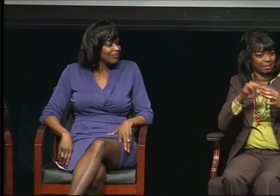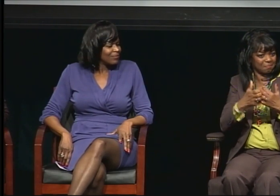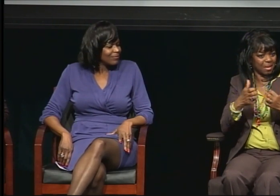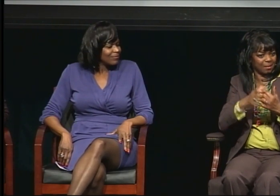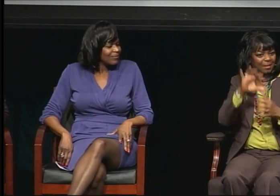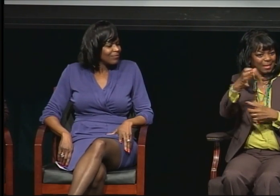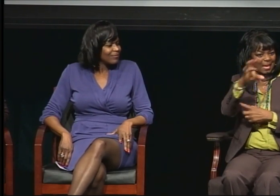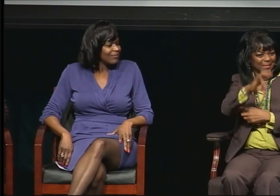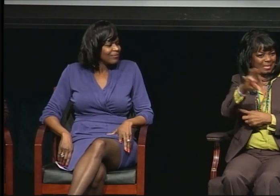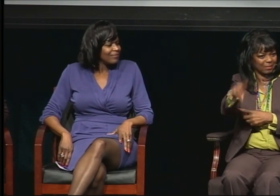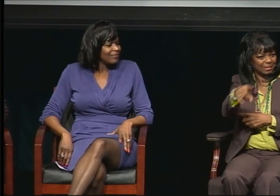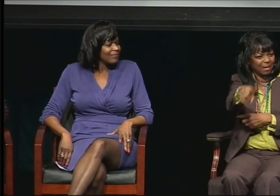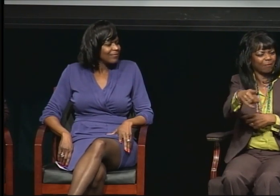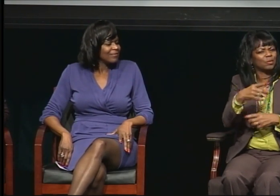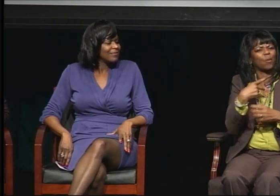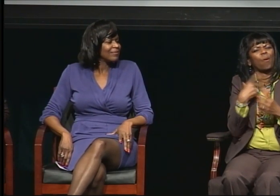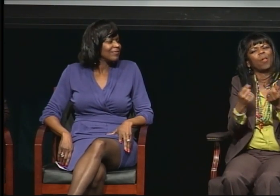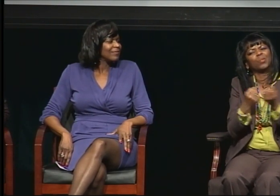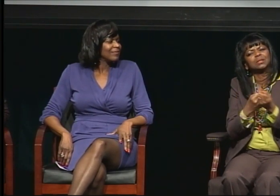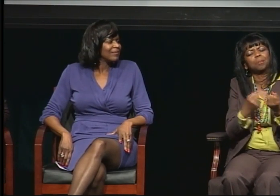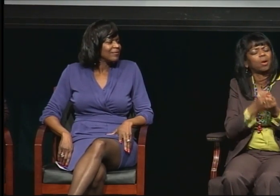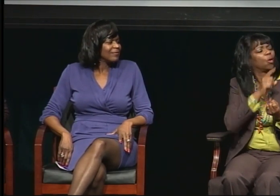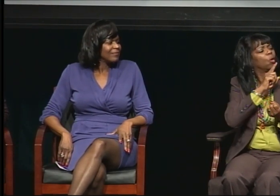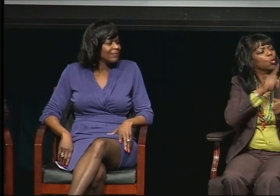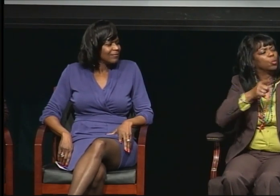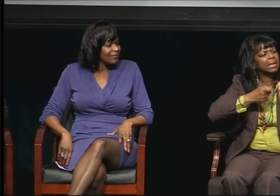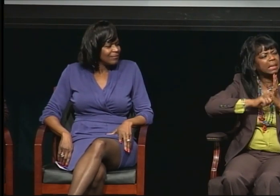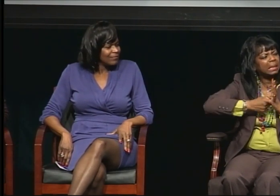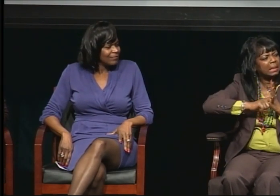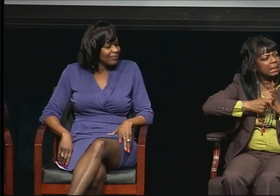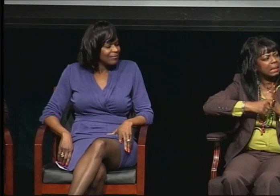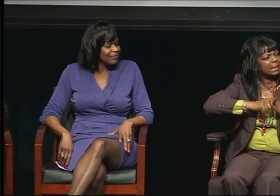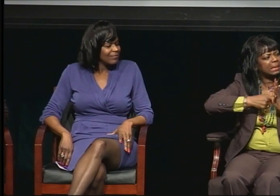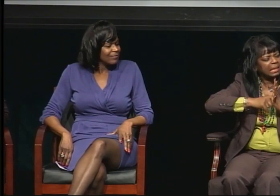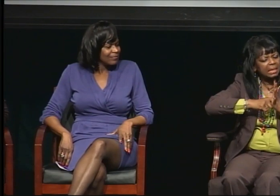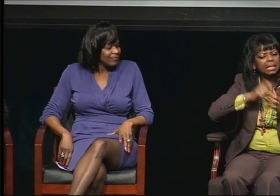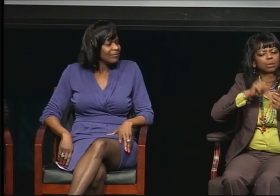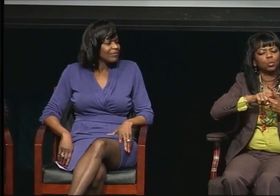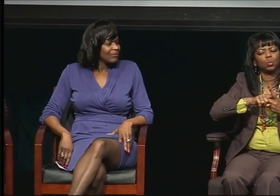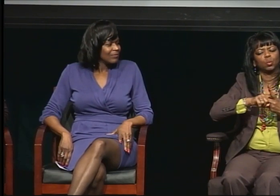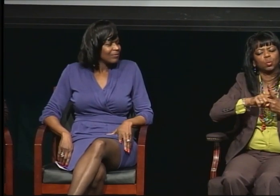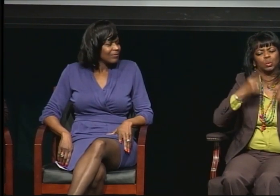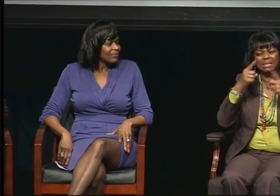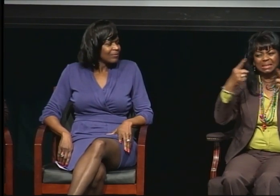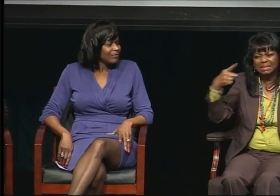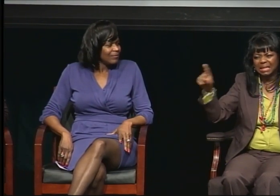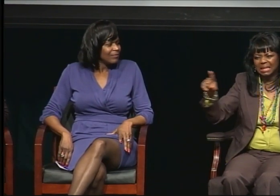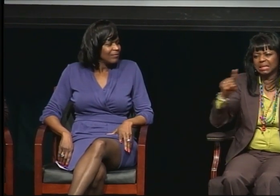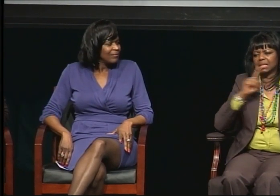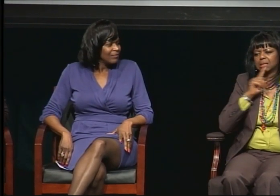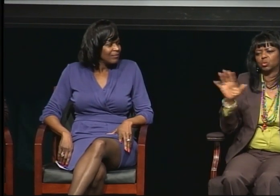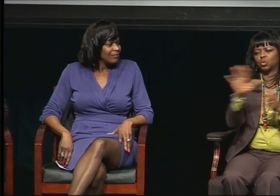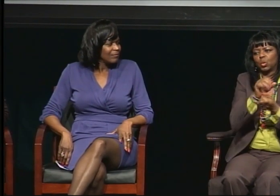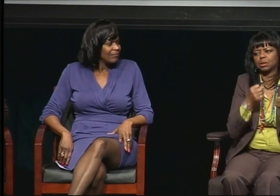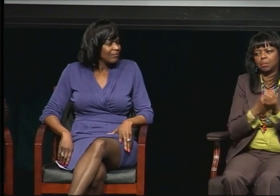So these are all people who played key roles in me being able to achieve that. I wouldn't have been able to achieve my doctoral degree without your support. I really have to say that.